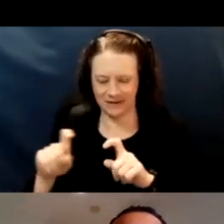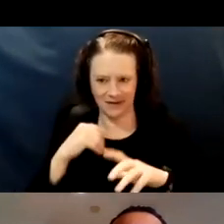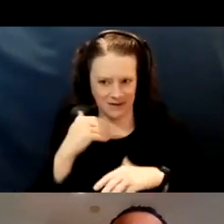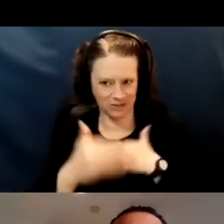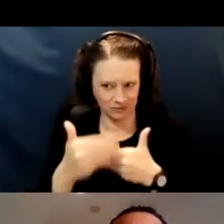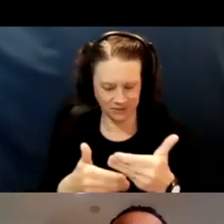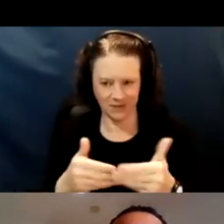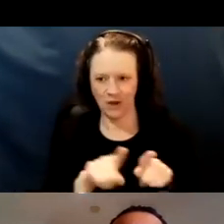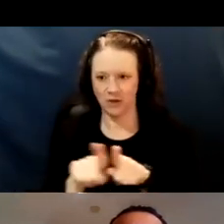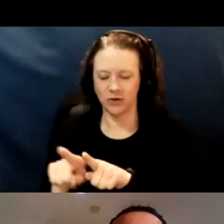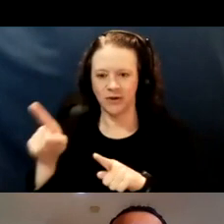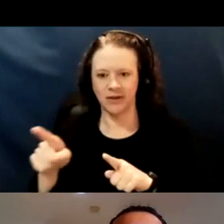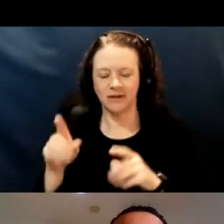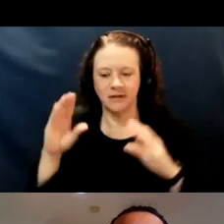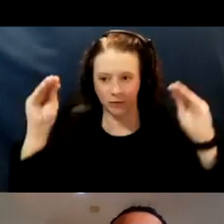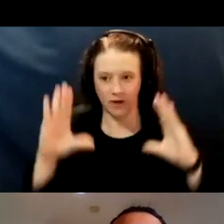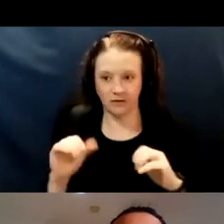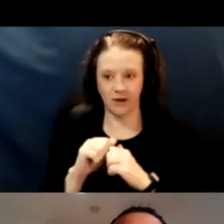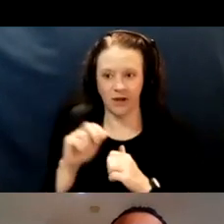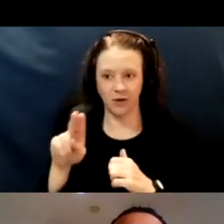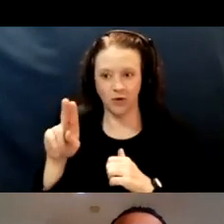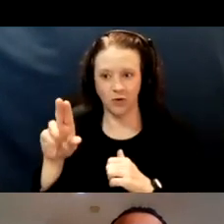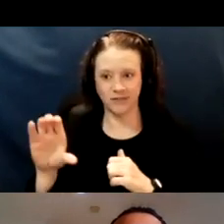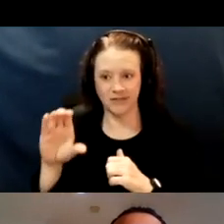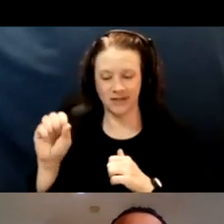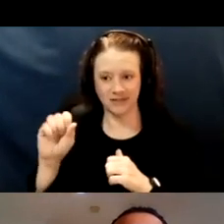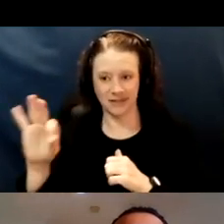where he's conducted health disparities research since 2001.